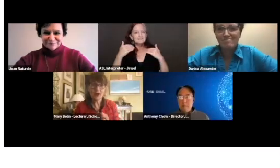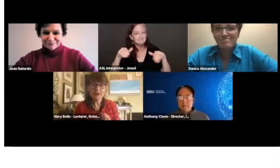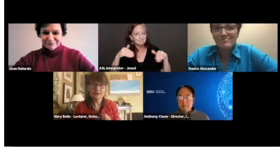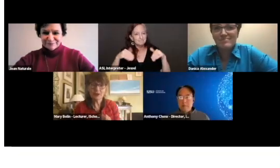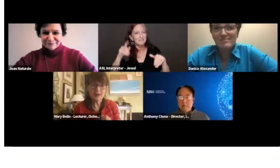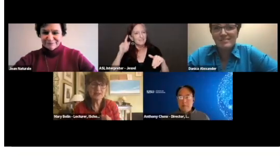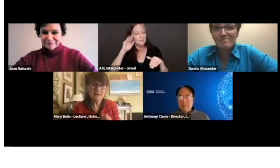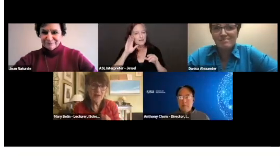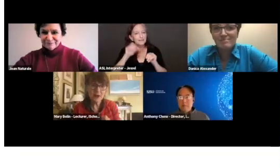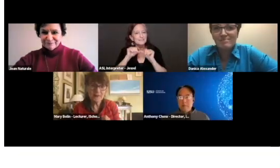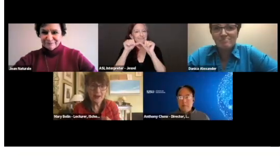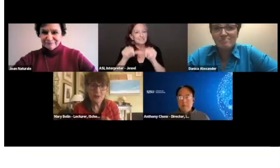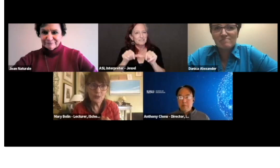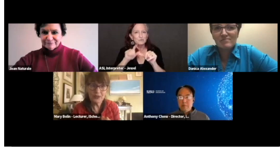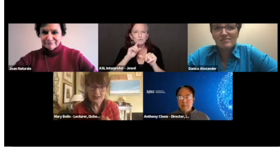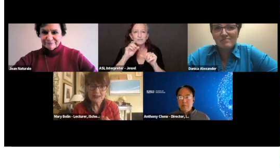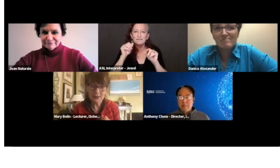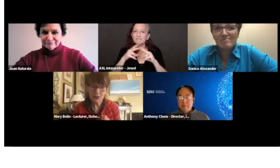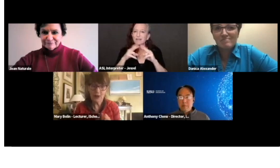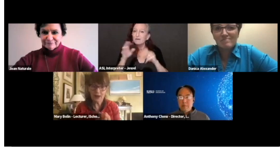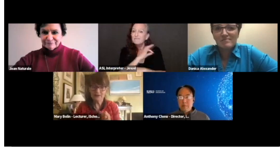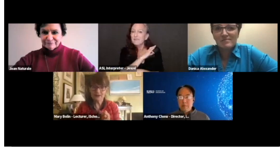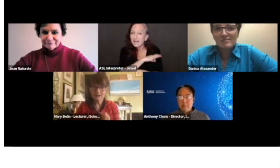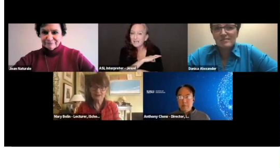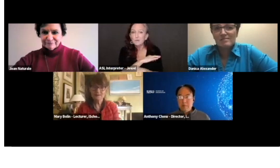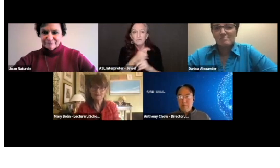I think there can be some very valuable things that grow out of this.